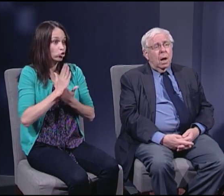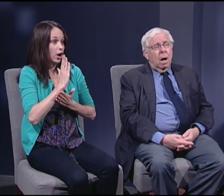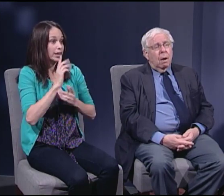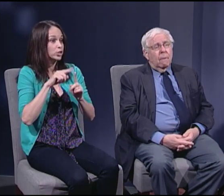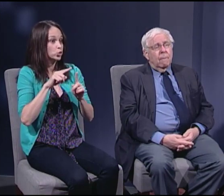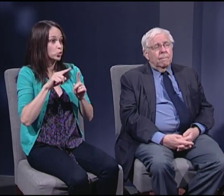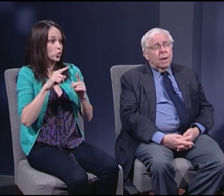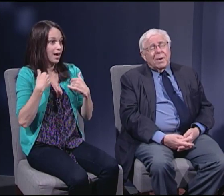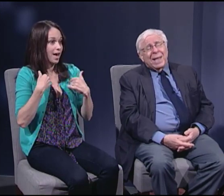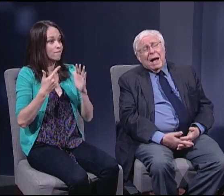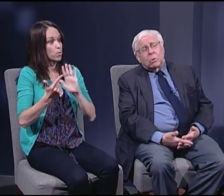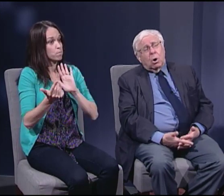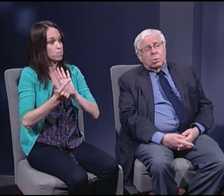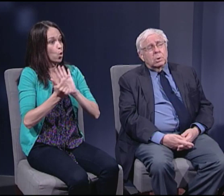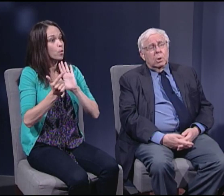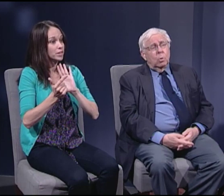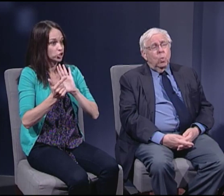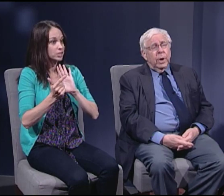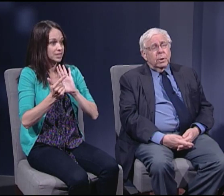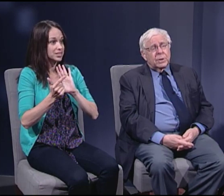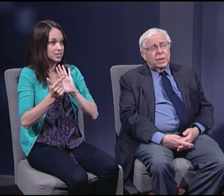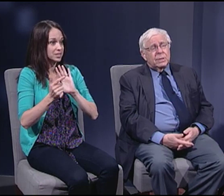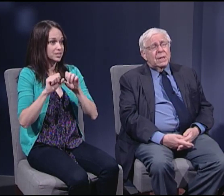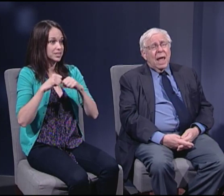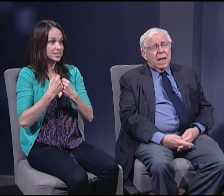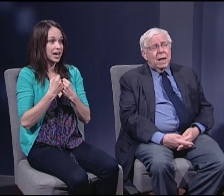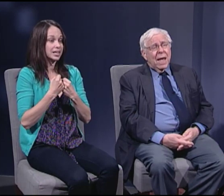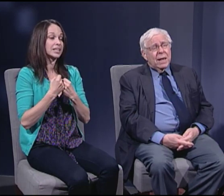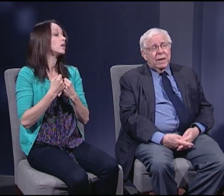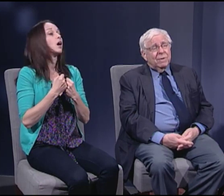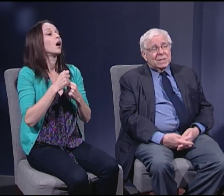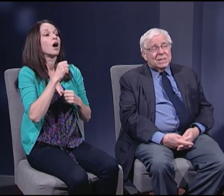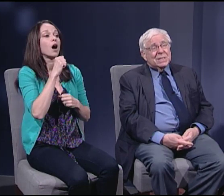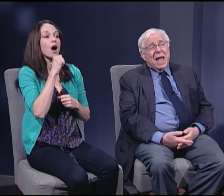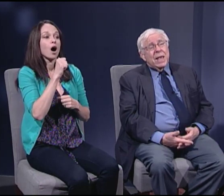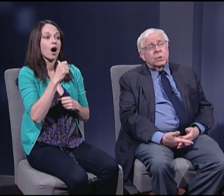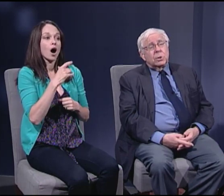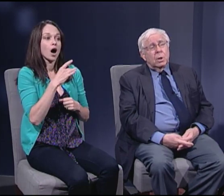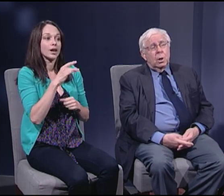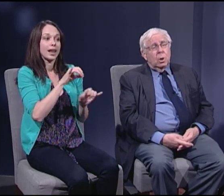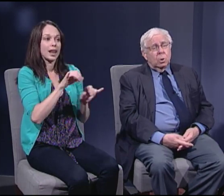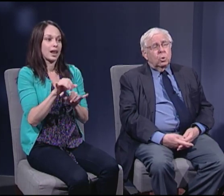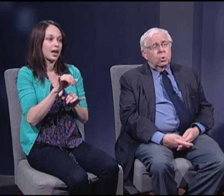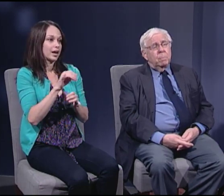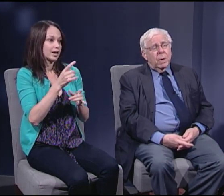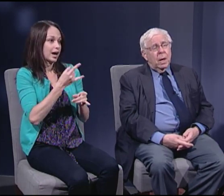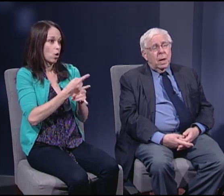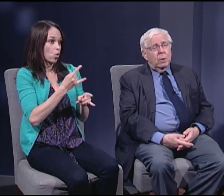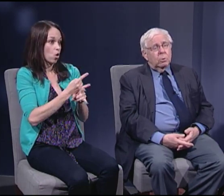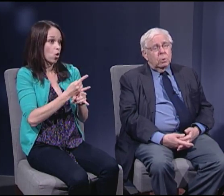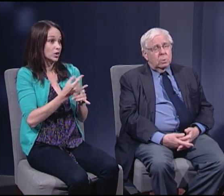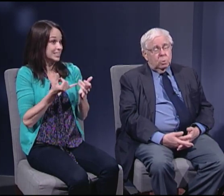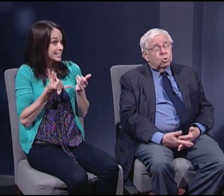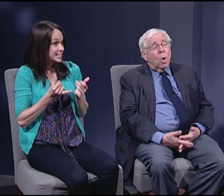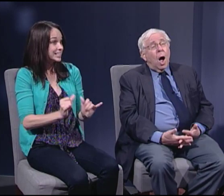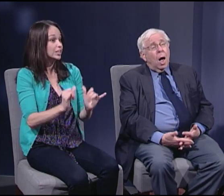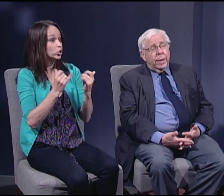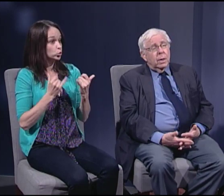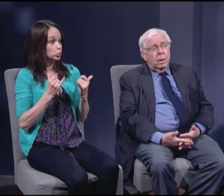Unlike alcohol, where to this day, a given state could be dry